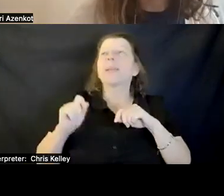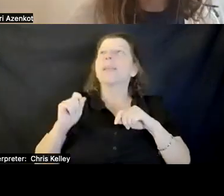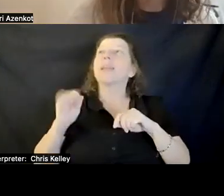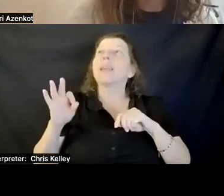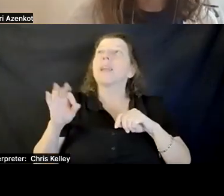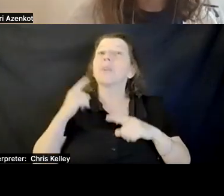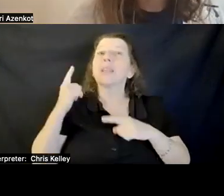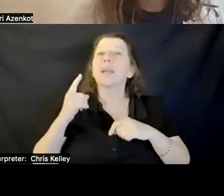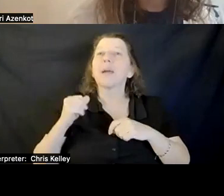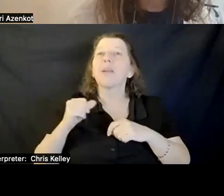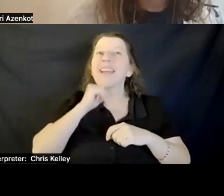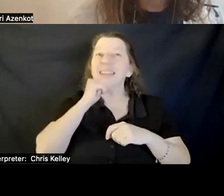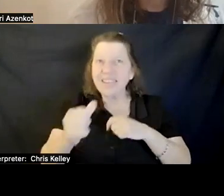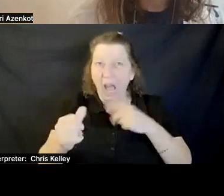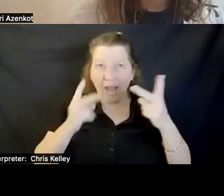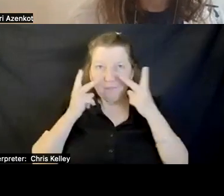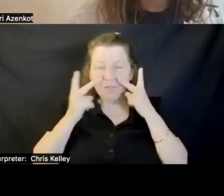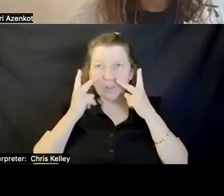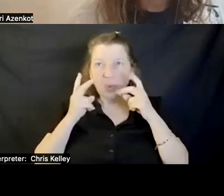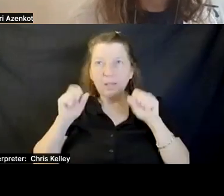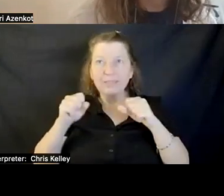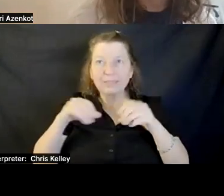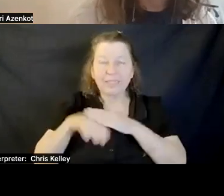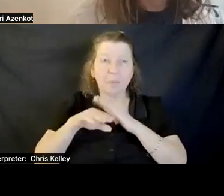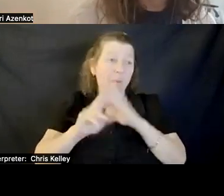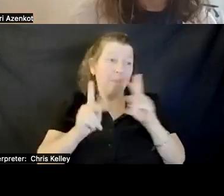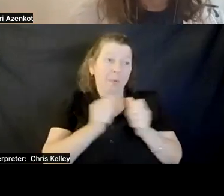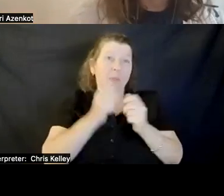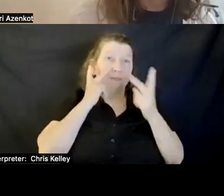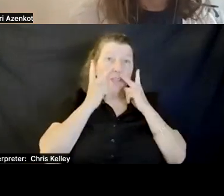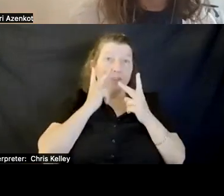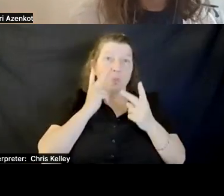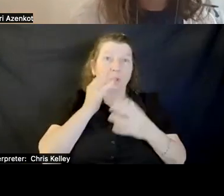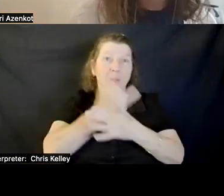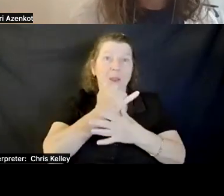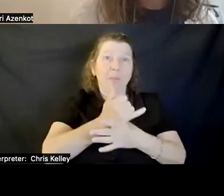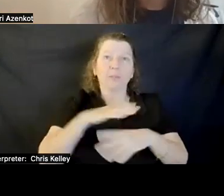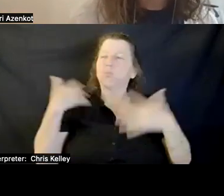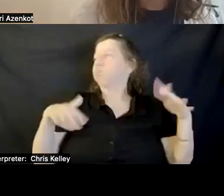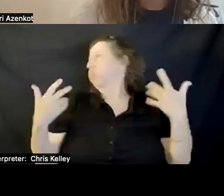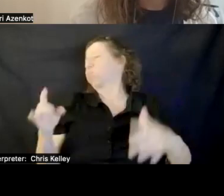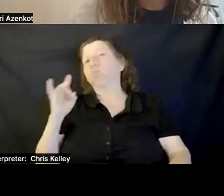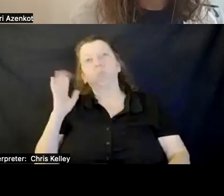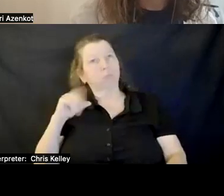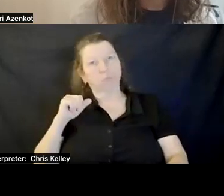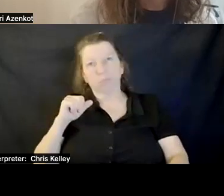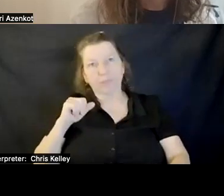VISUAL ACCESSIBILITY, THERE, IT IS SO COMPLETELY DIFFERENT. THERE'S A COMPLETELY NEW PARADIGM.